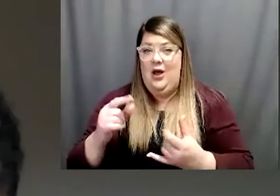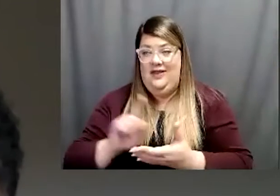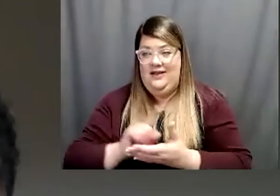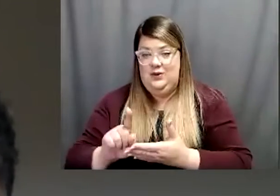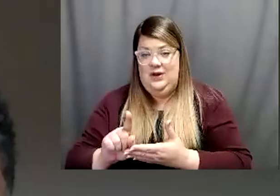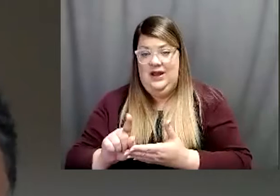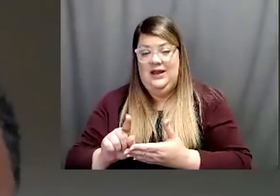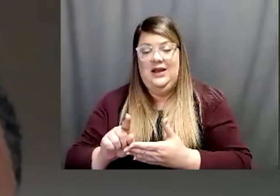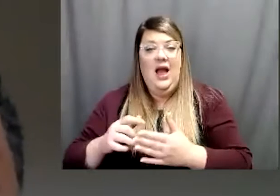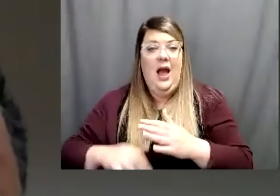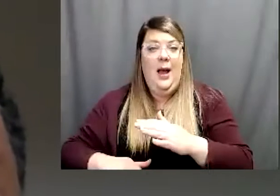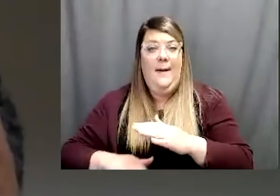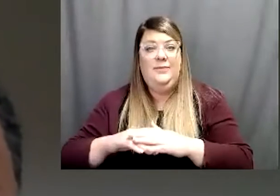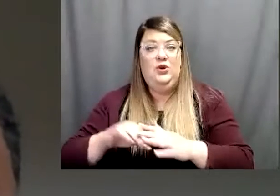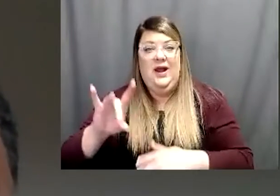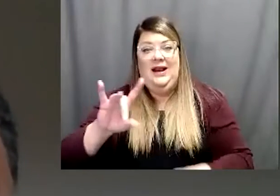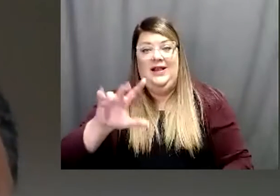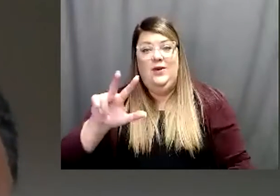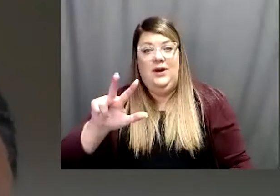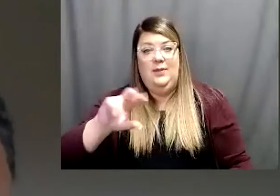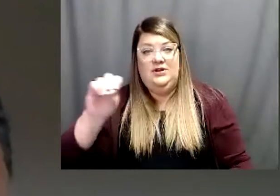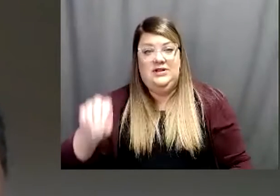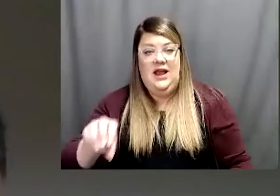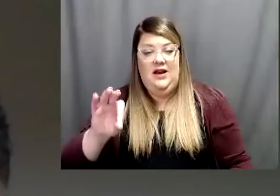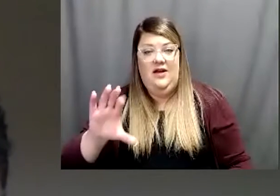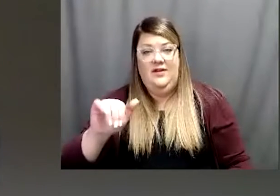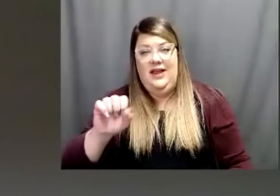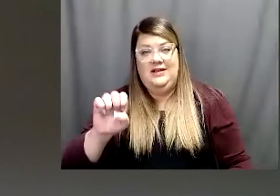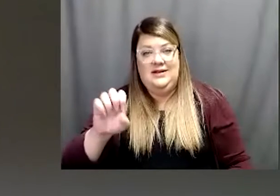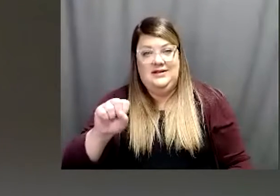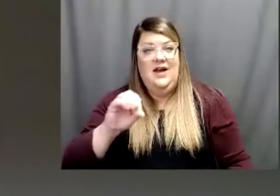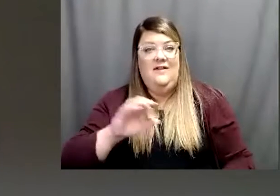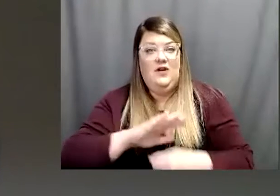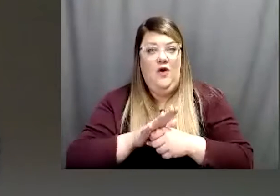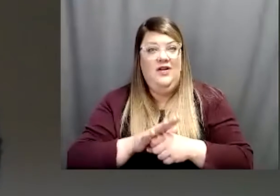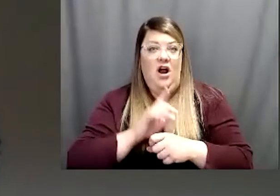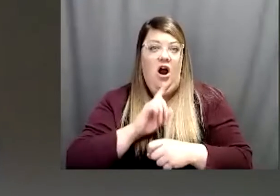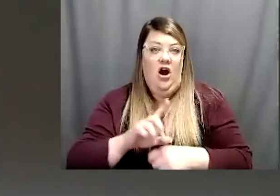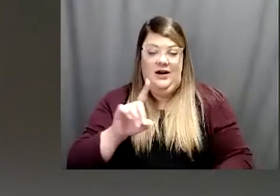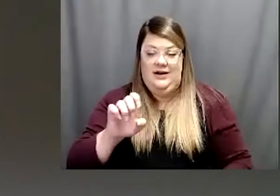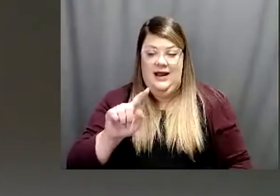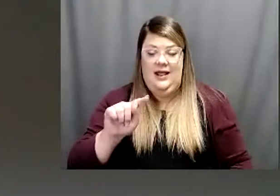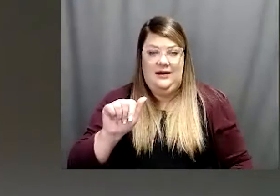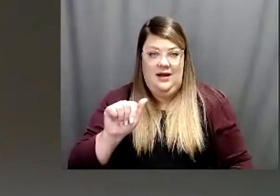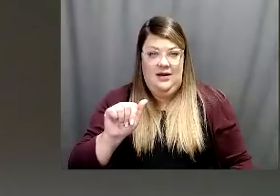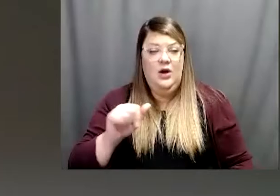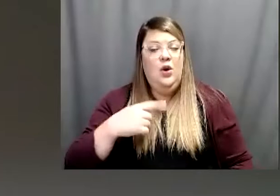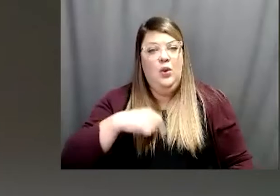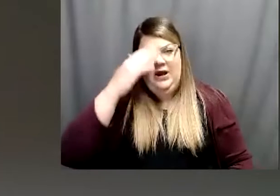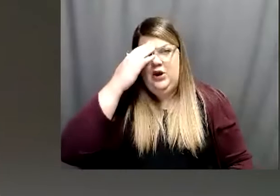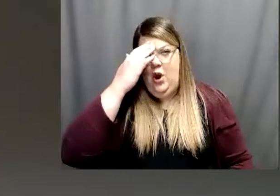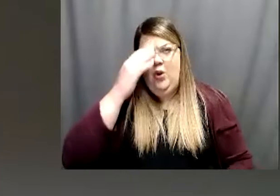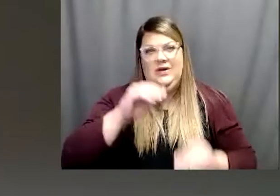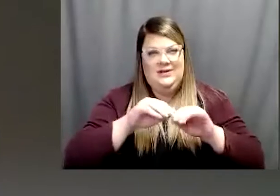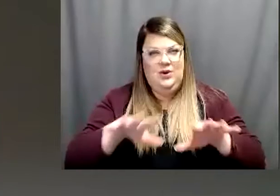up to 83 of cases of covert are the delta variant. We do know that you know it spreads roughly 55